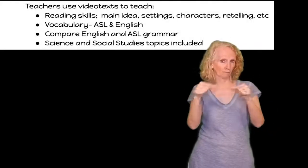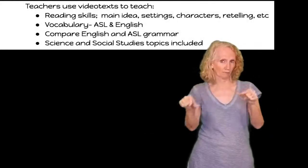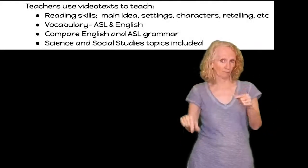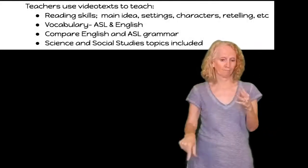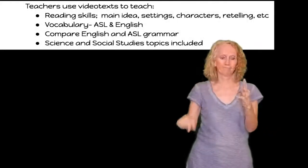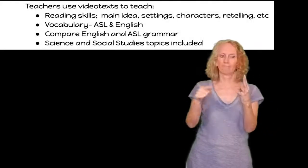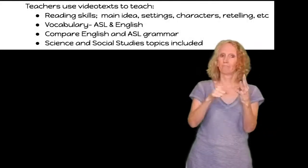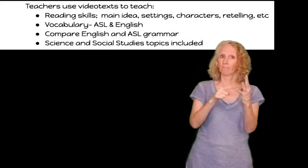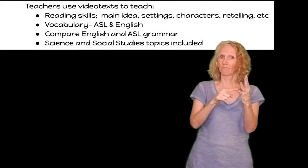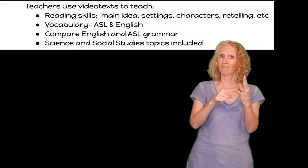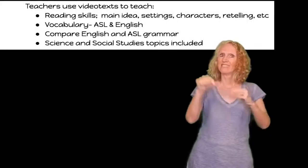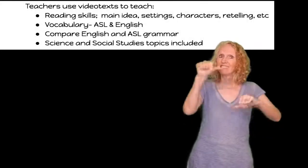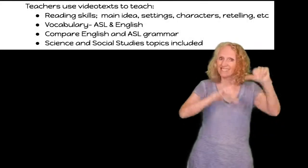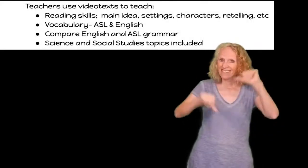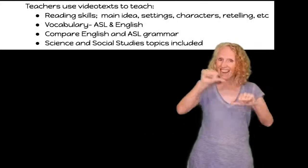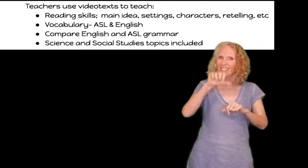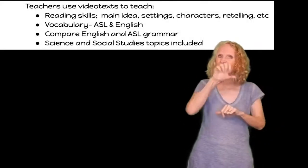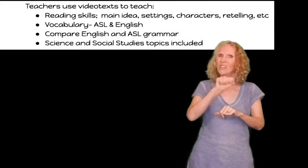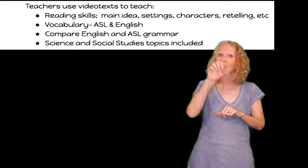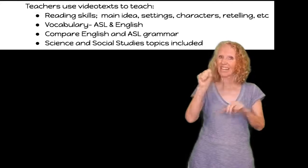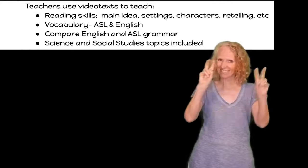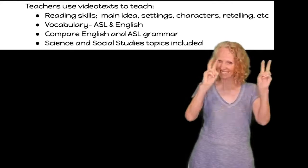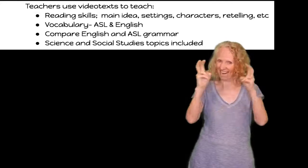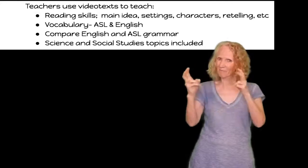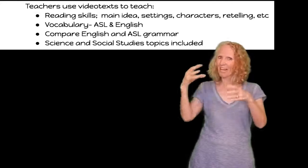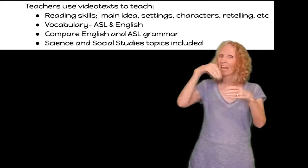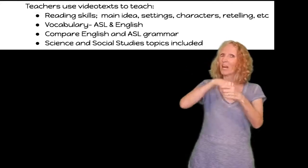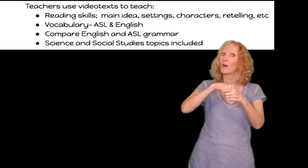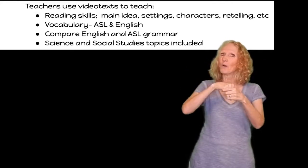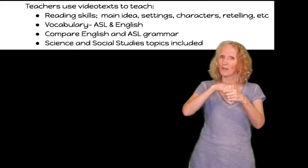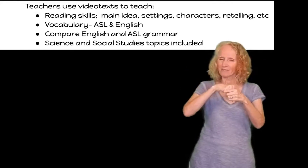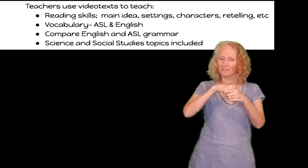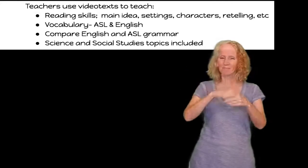english and asl grammar